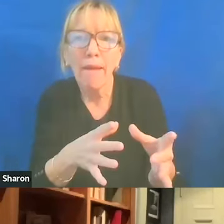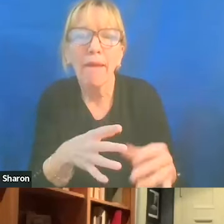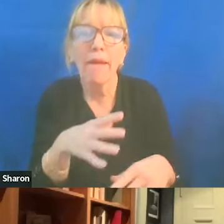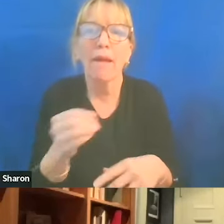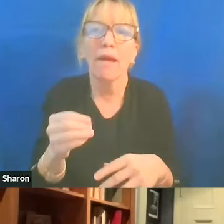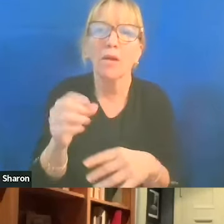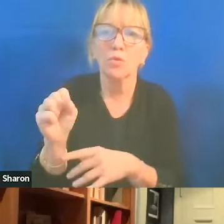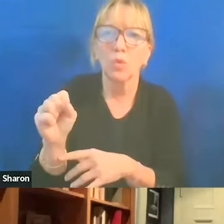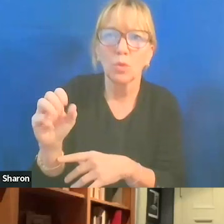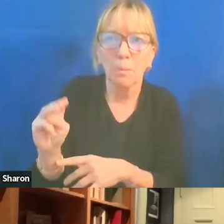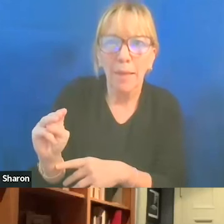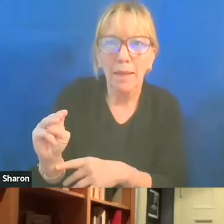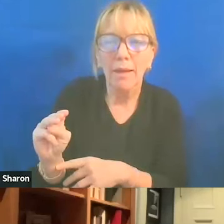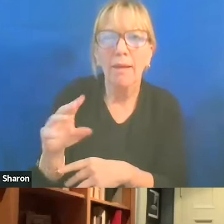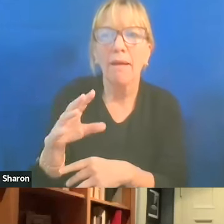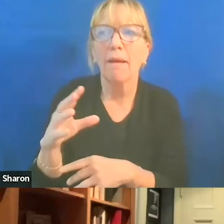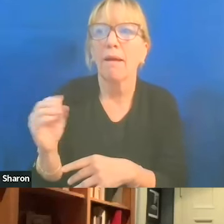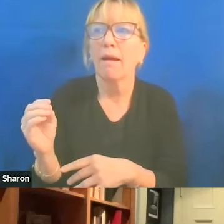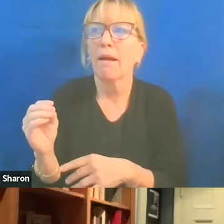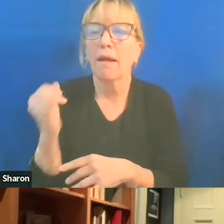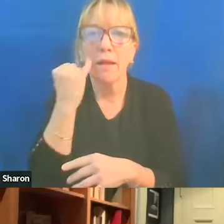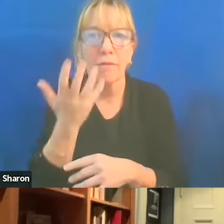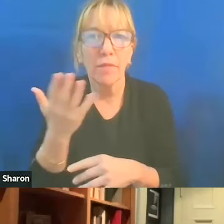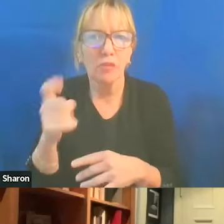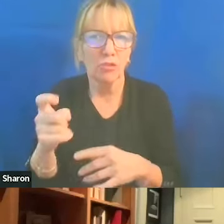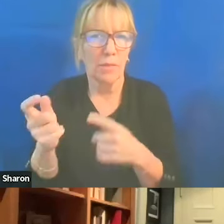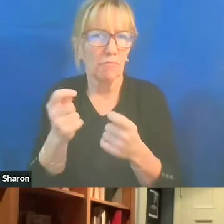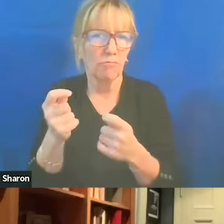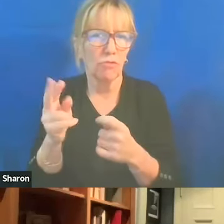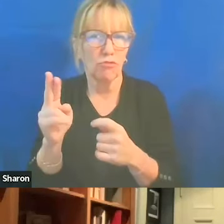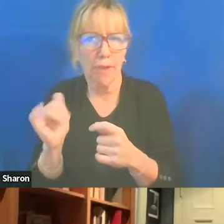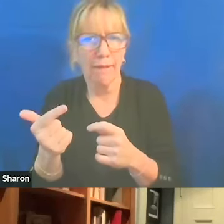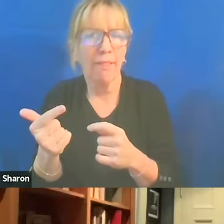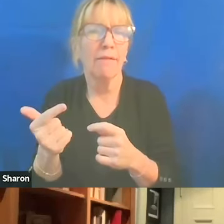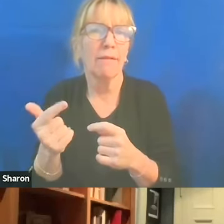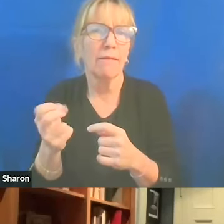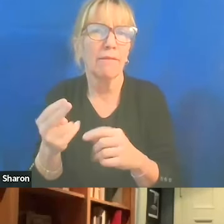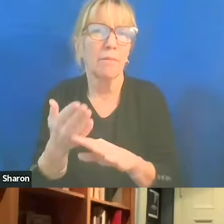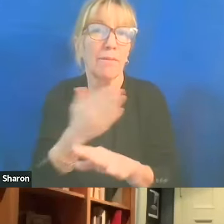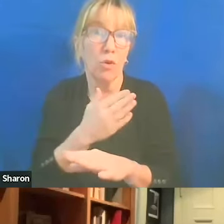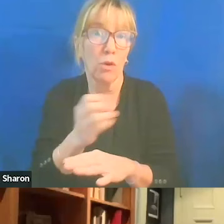and whether things should be regulated even before October 7th.